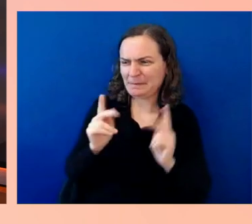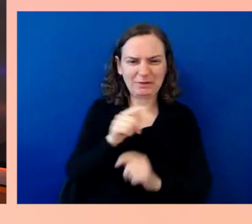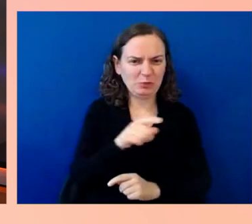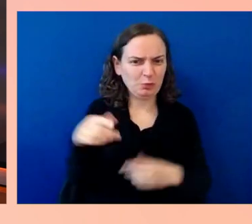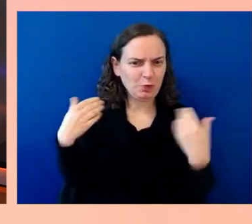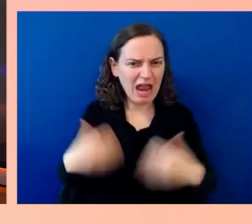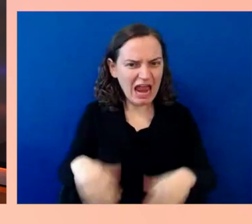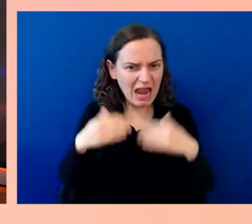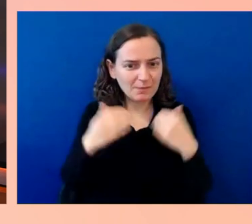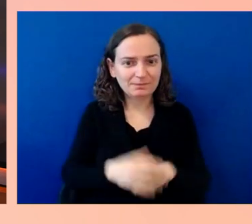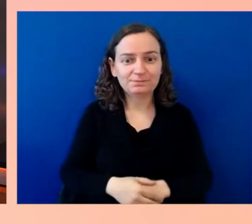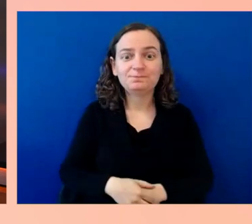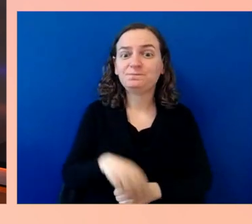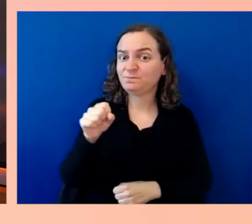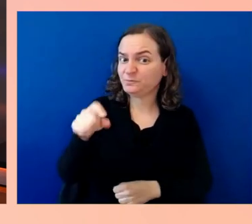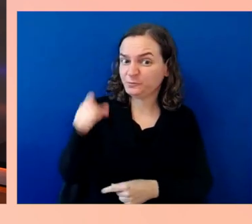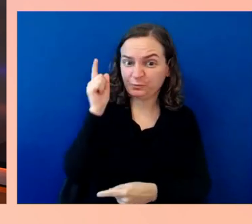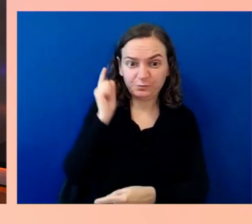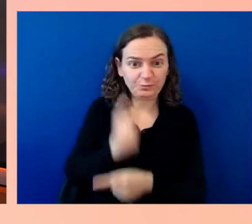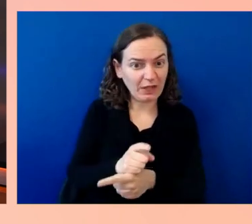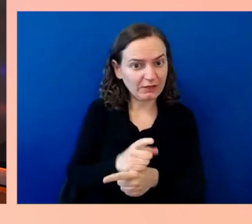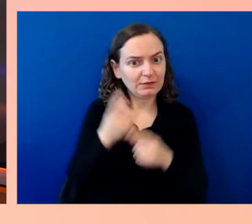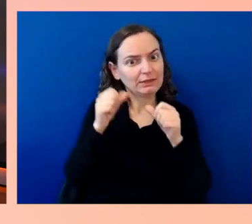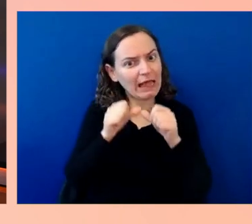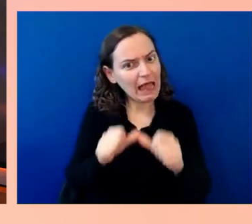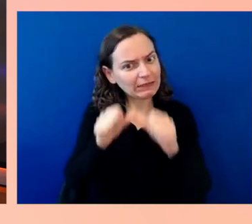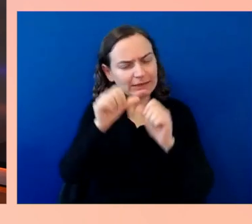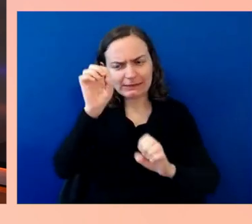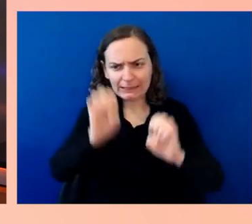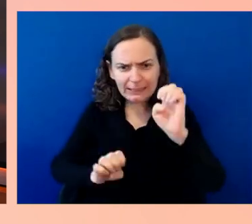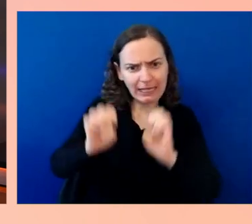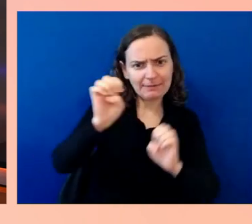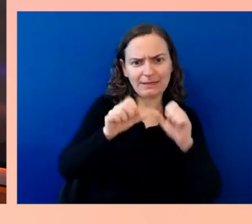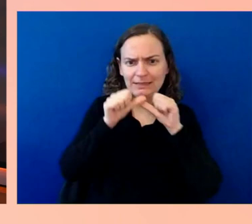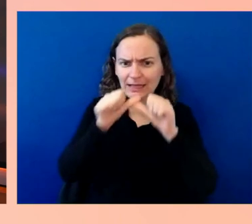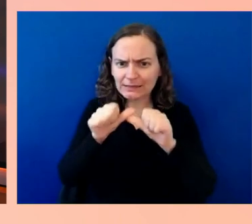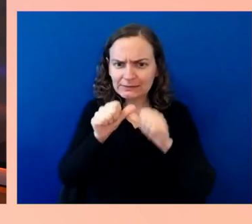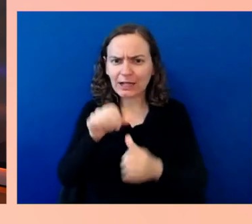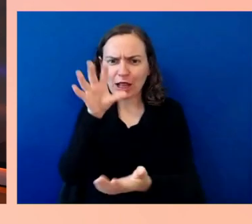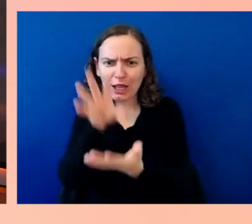constantly learning, and every time I'm in here in the studio, things have changed.